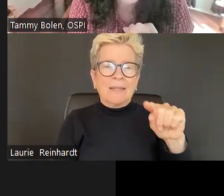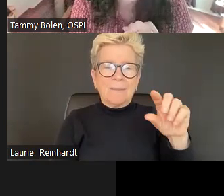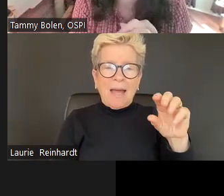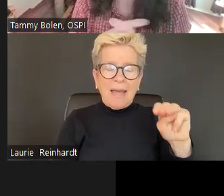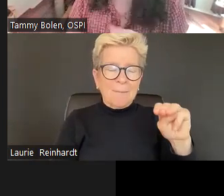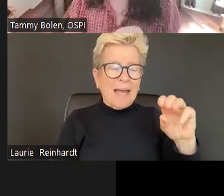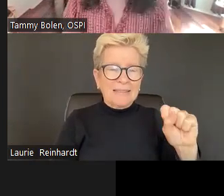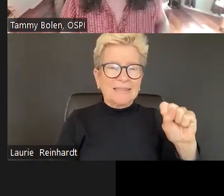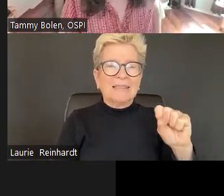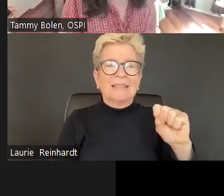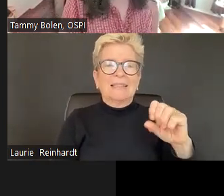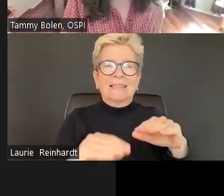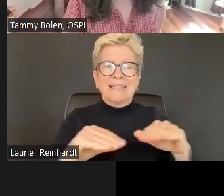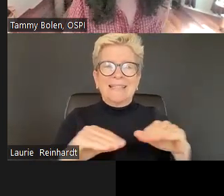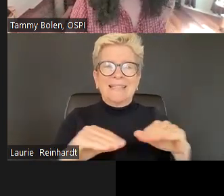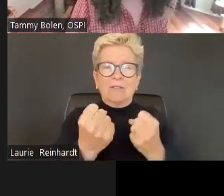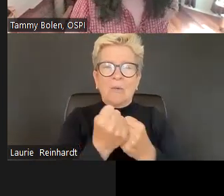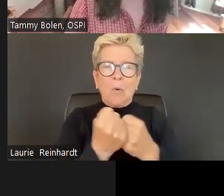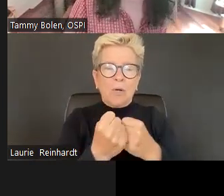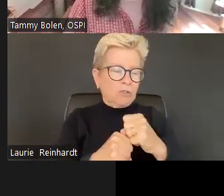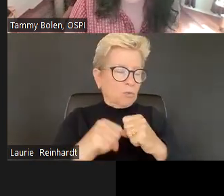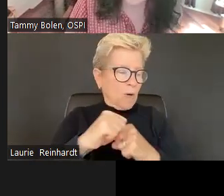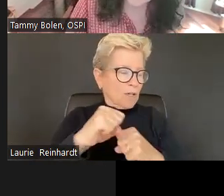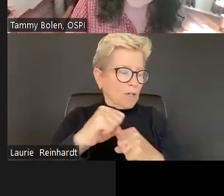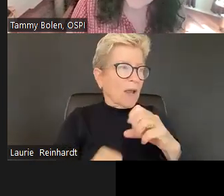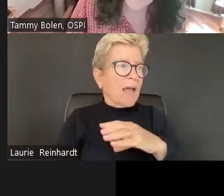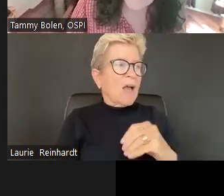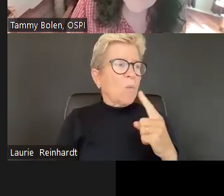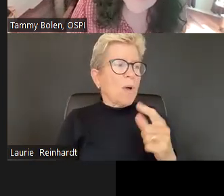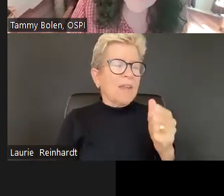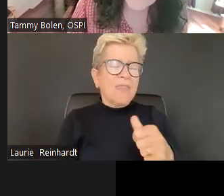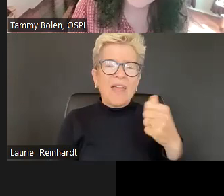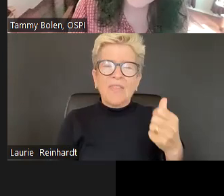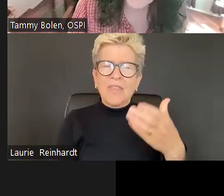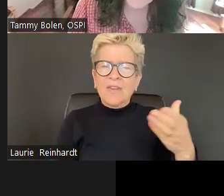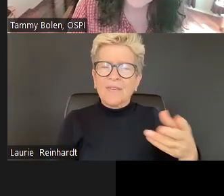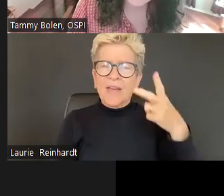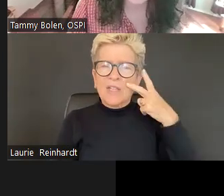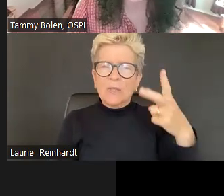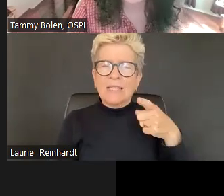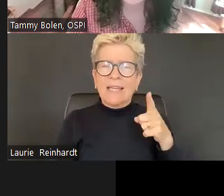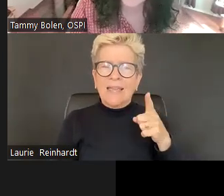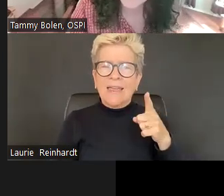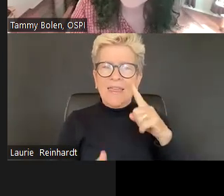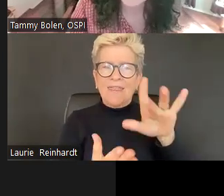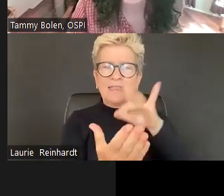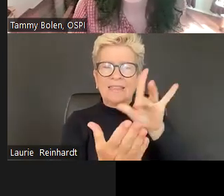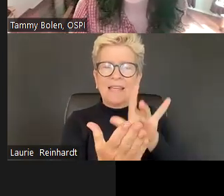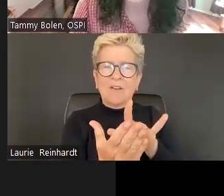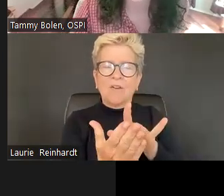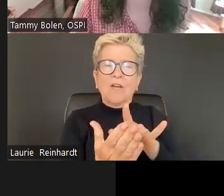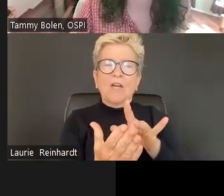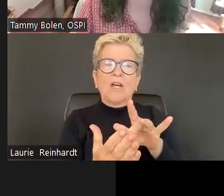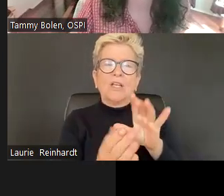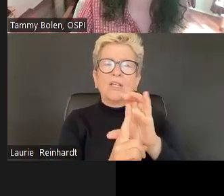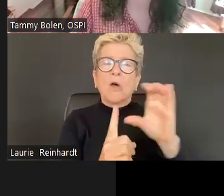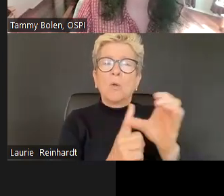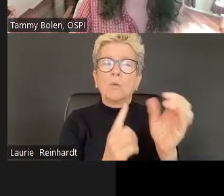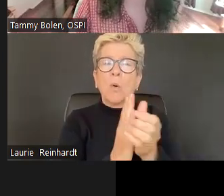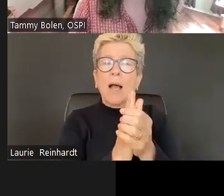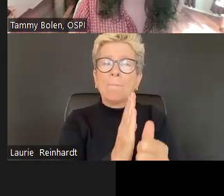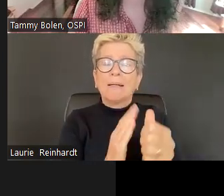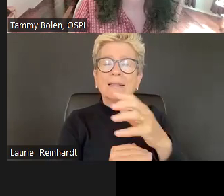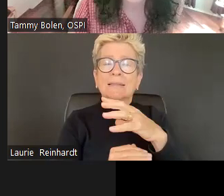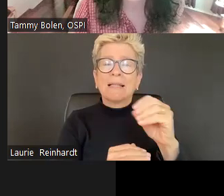To really integrate those D silo and create teams, putting it into the MTSS.